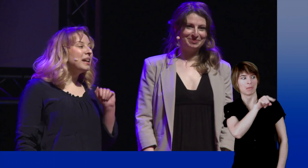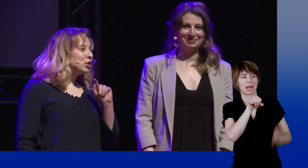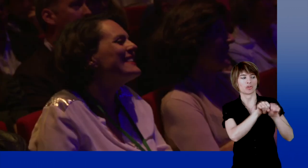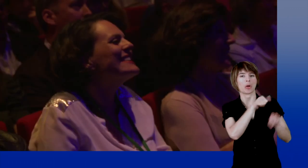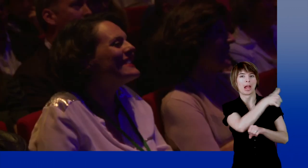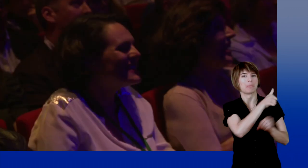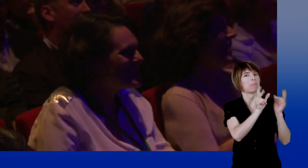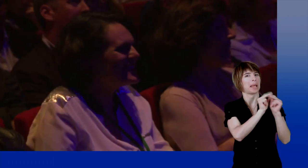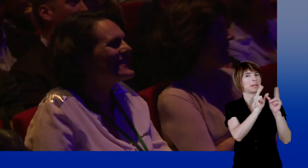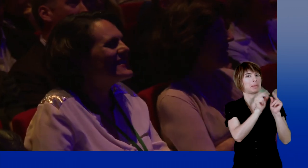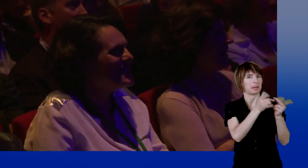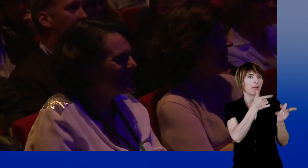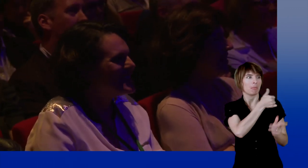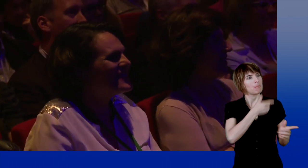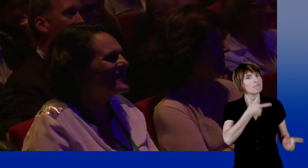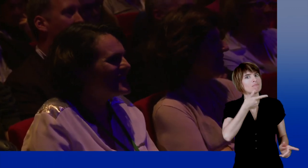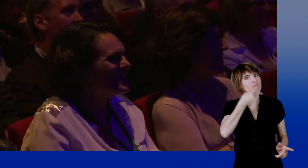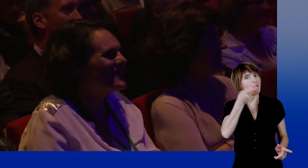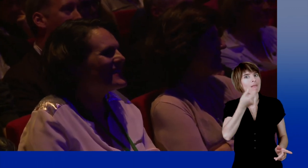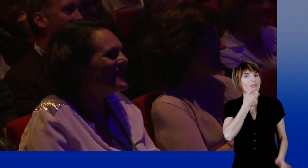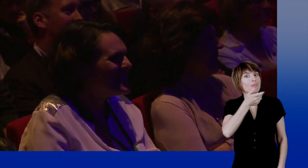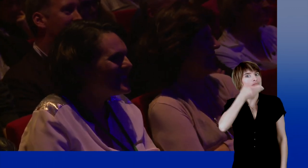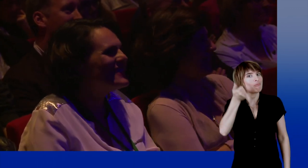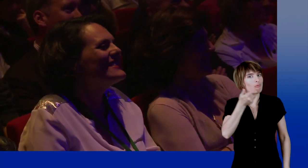because as she wants me to say it, she speaks better English than me.